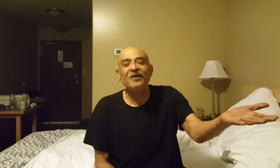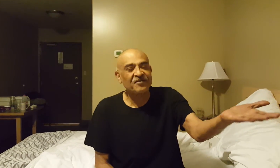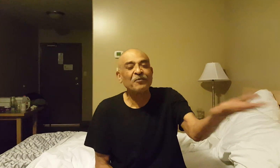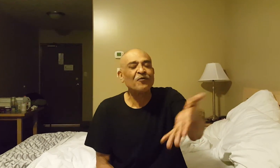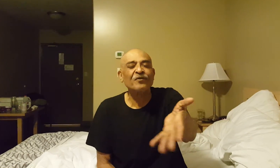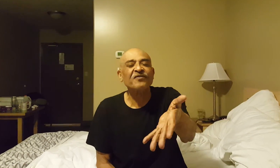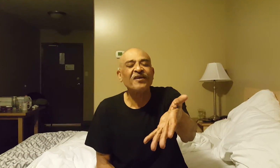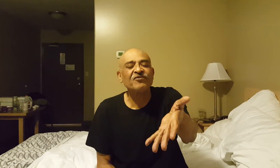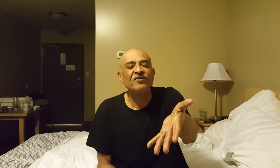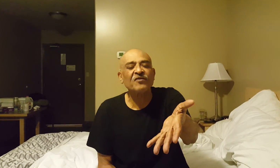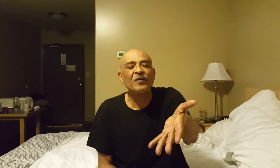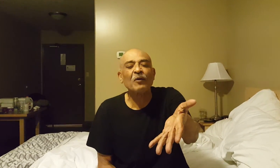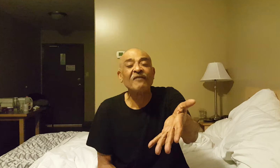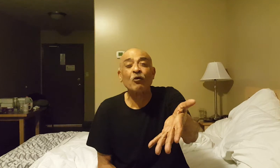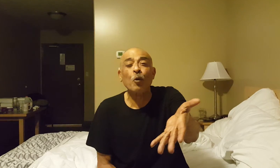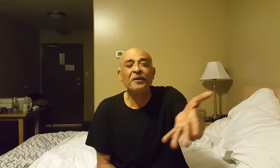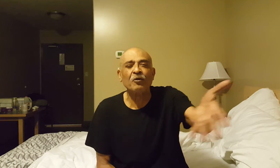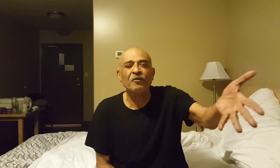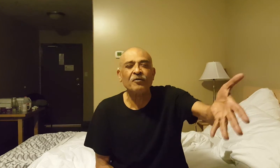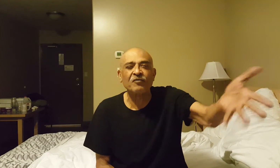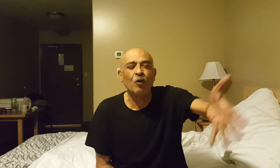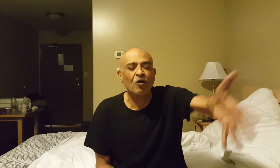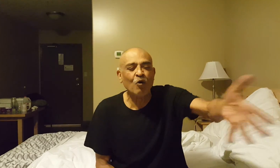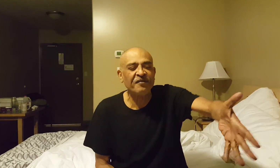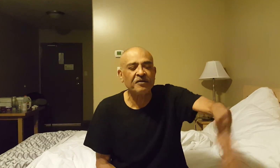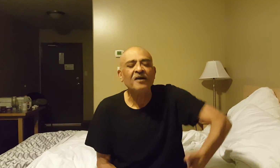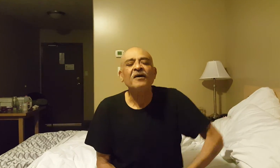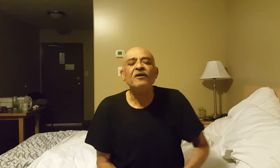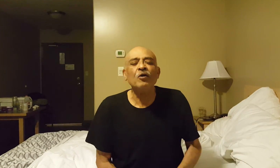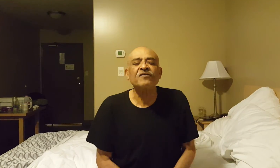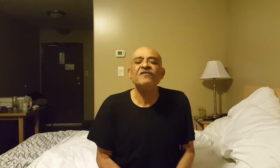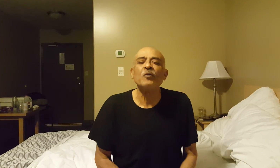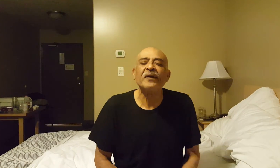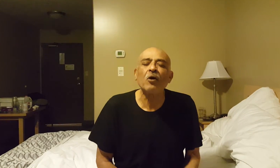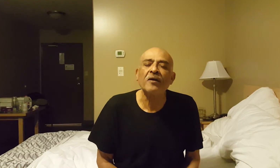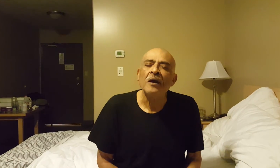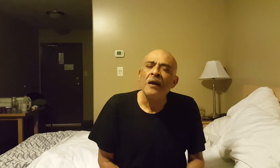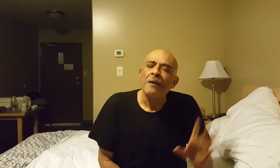except of course at the restaurants if they were ever open in this whole Covid nonsense that went on,